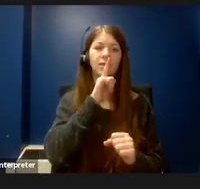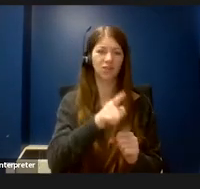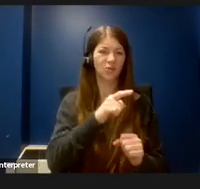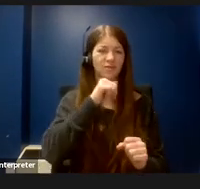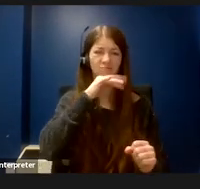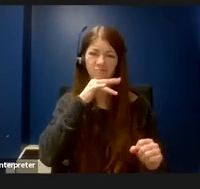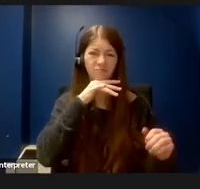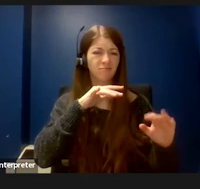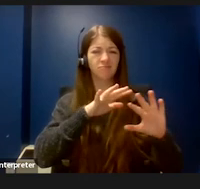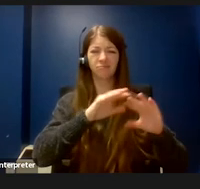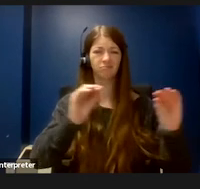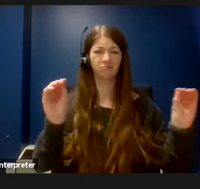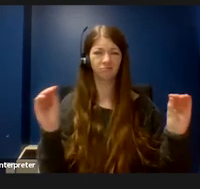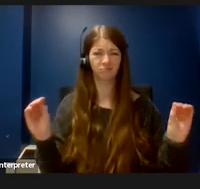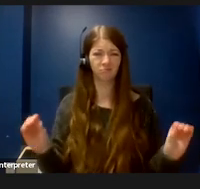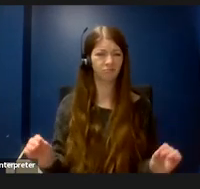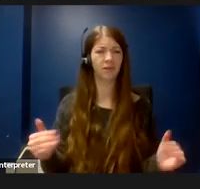with clear and wide aisles that can be easily